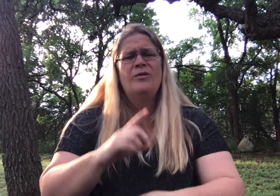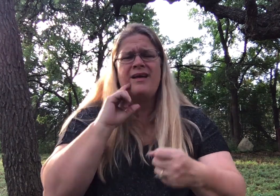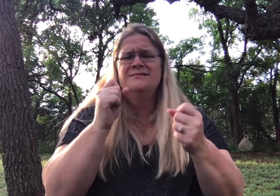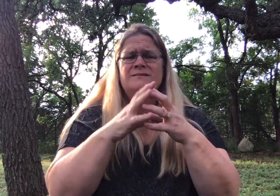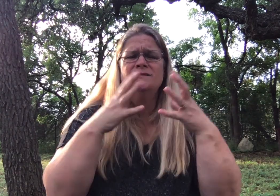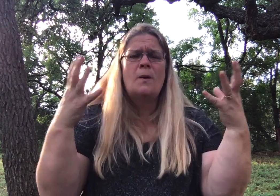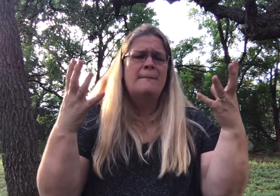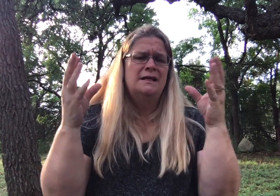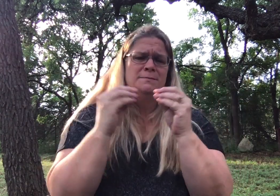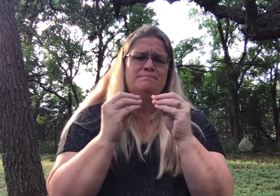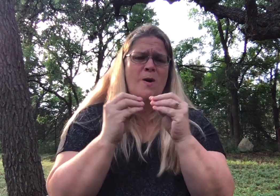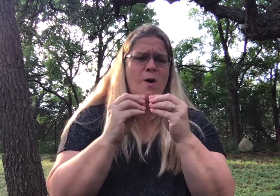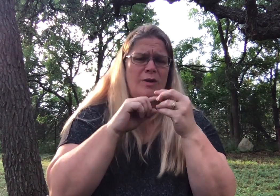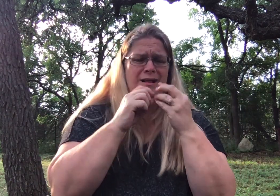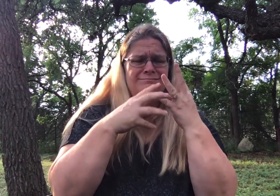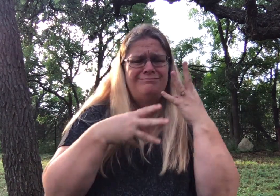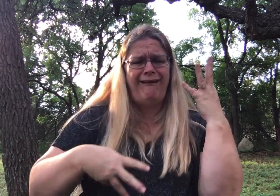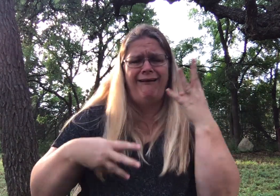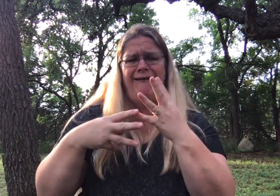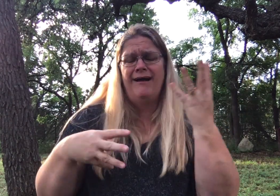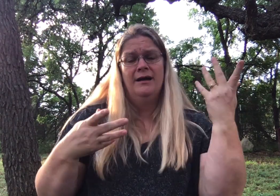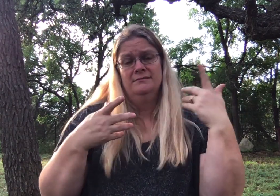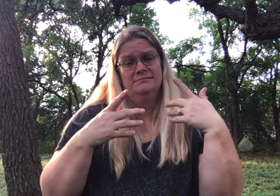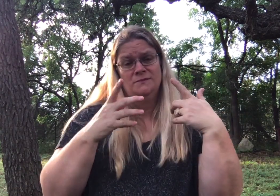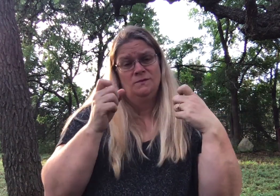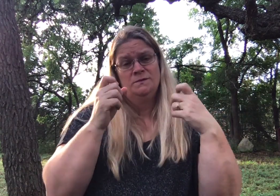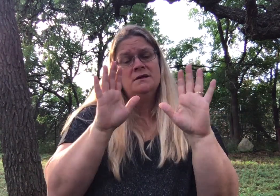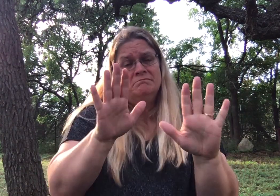There are so much more available, I could go on and on.